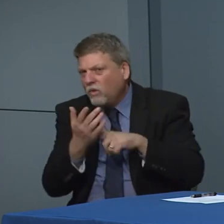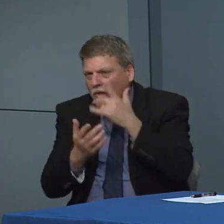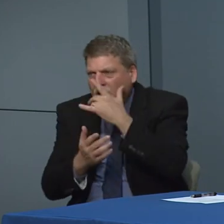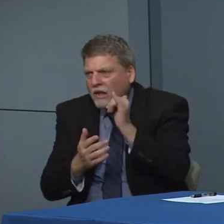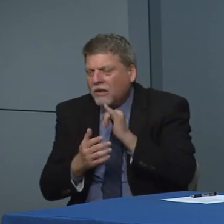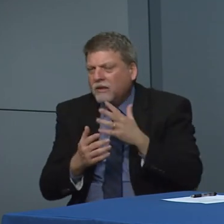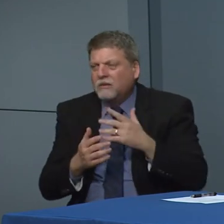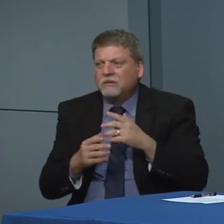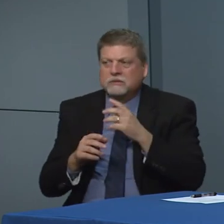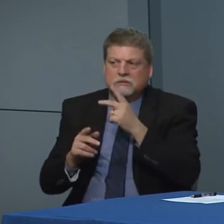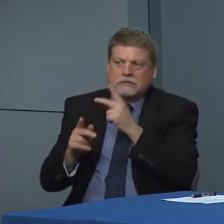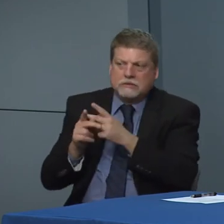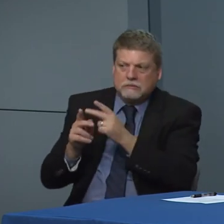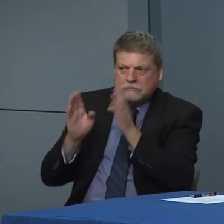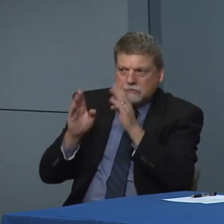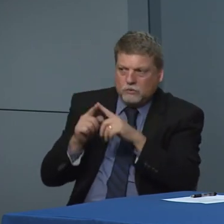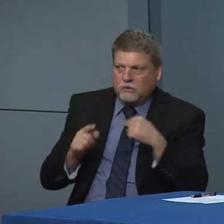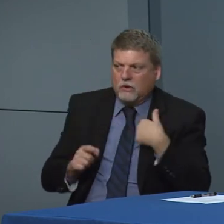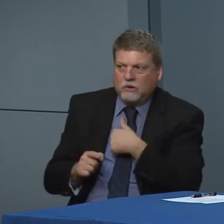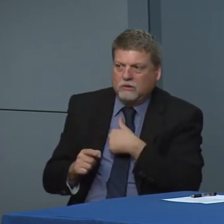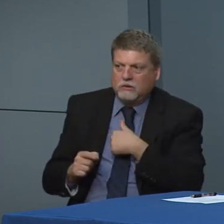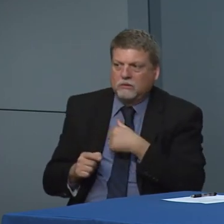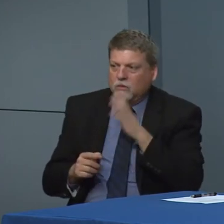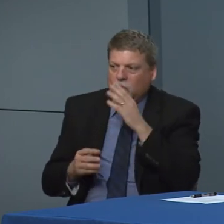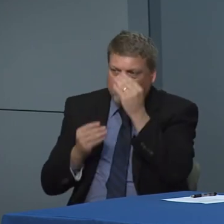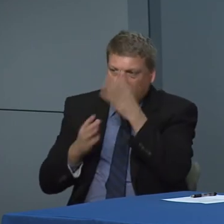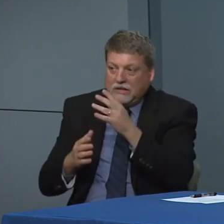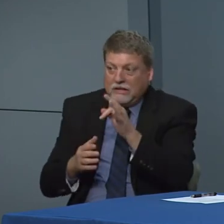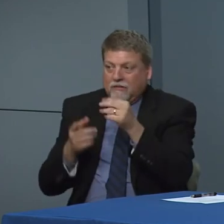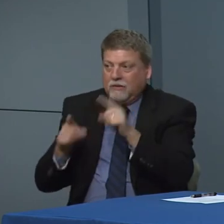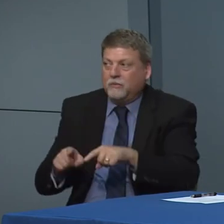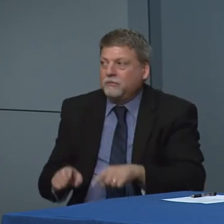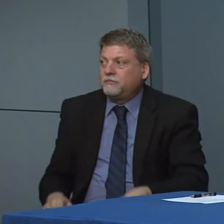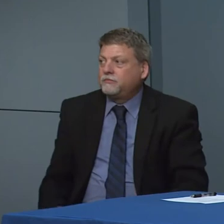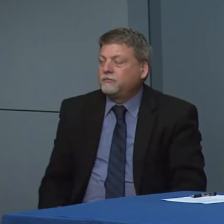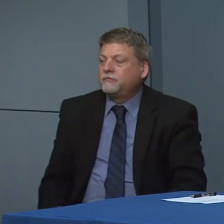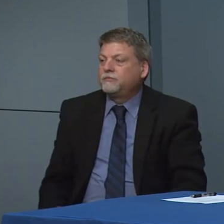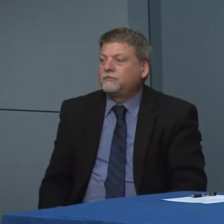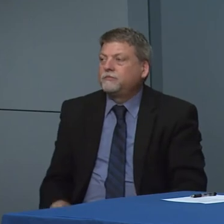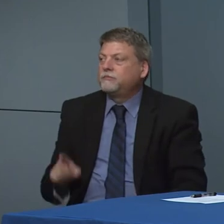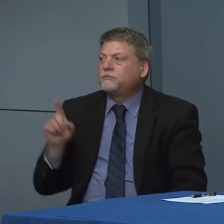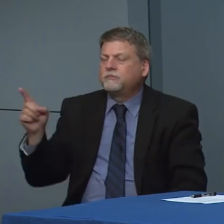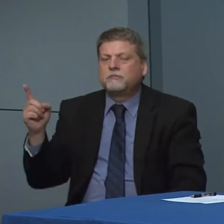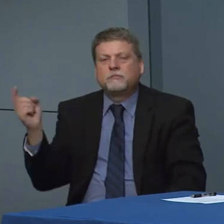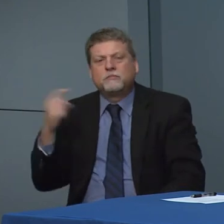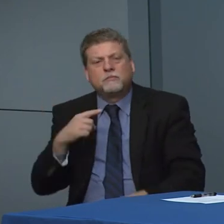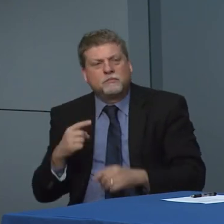what they're thinking about so. Stay tune for additional details as we work through this and if you would just.